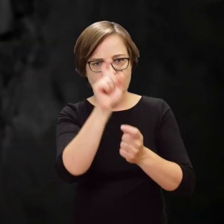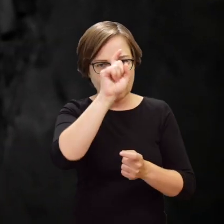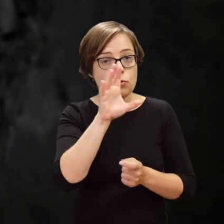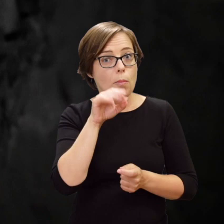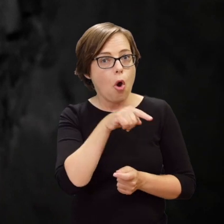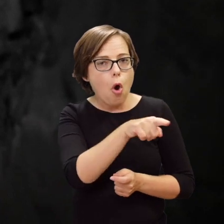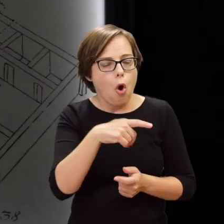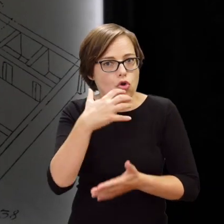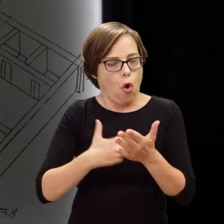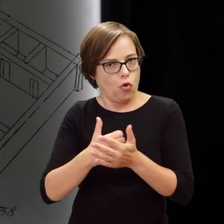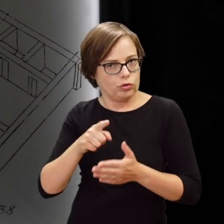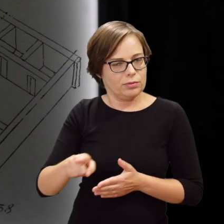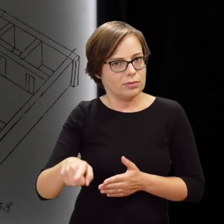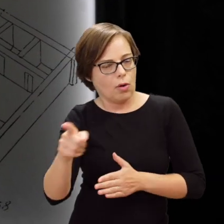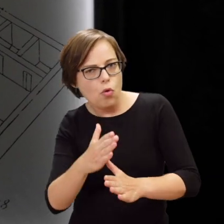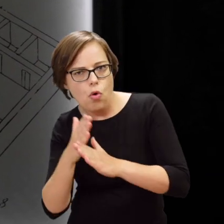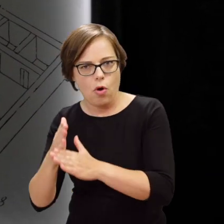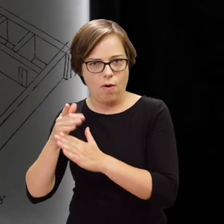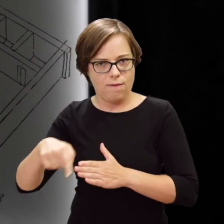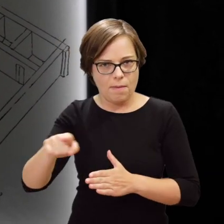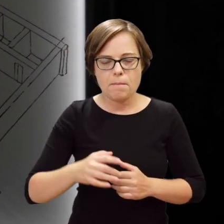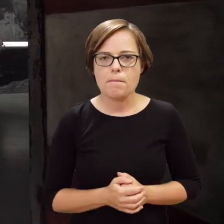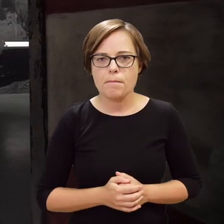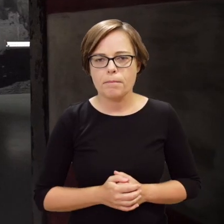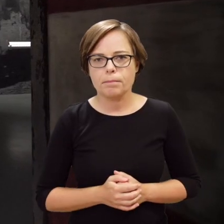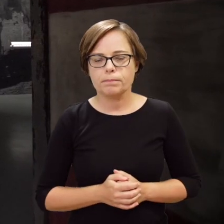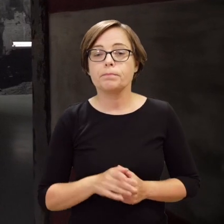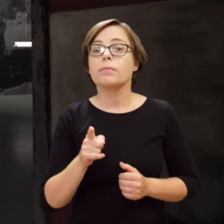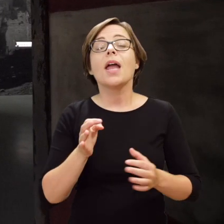who made use of the hideouts organized by the civilians.